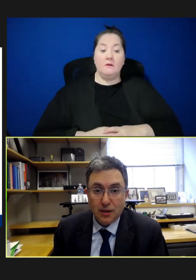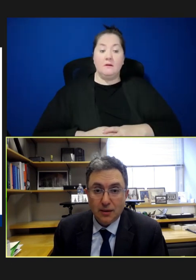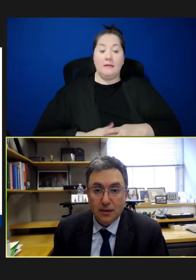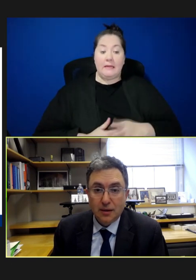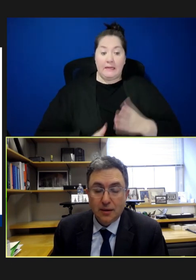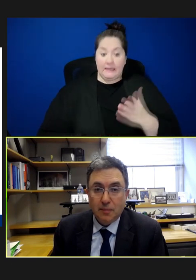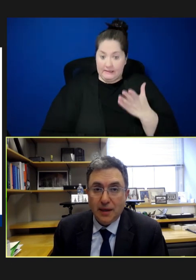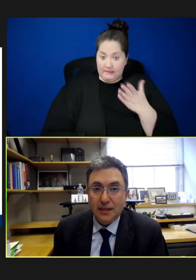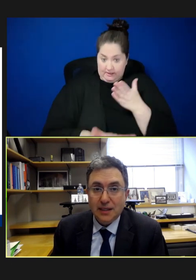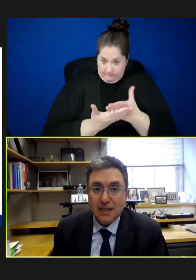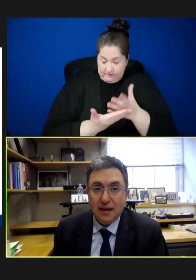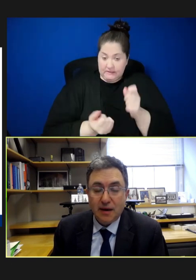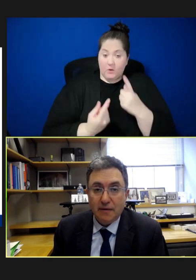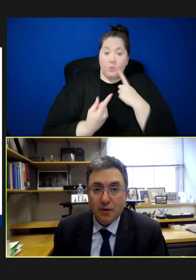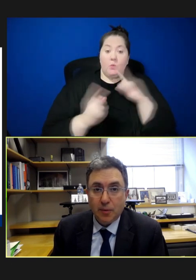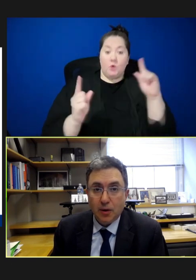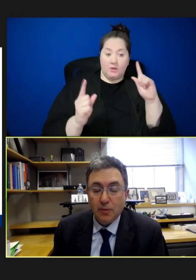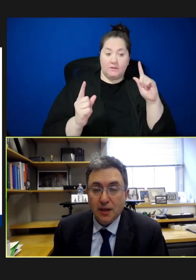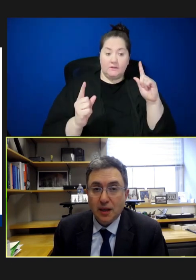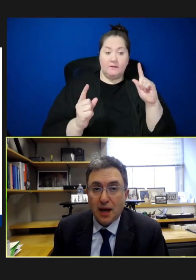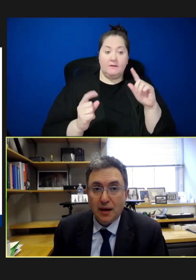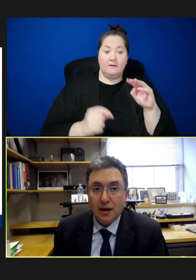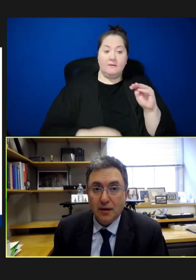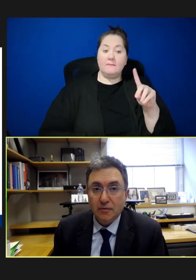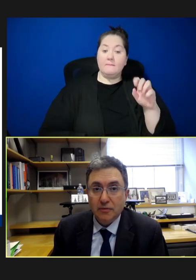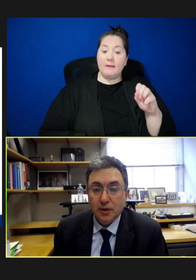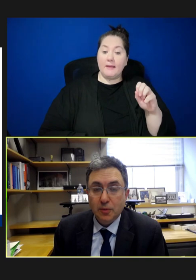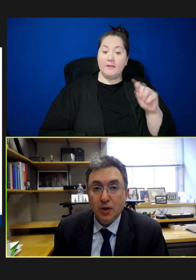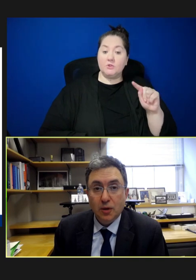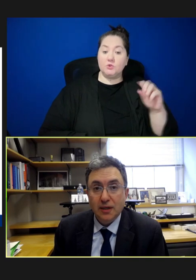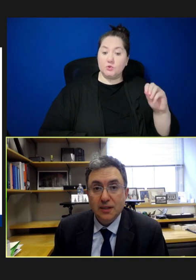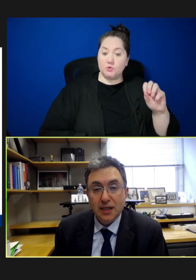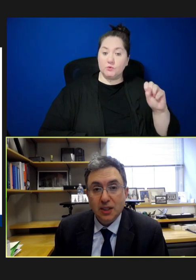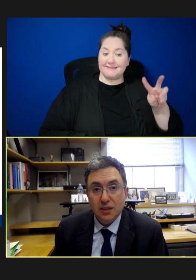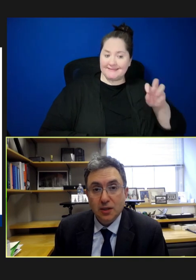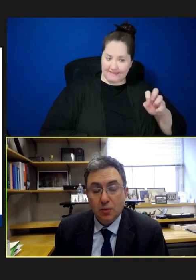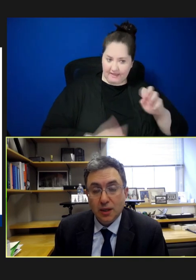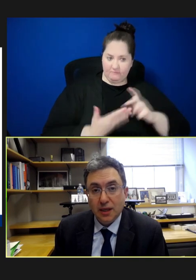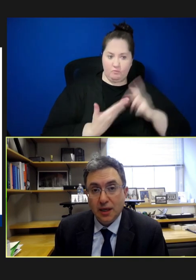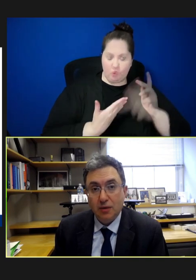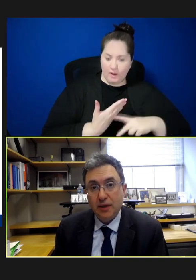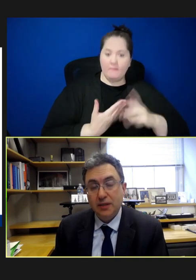the made-to-save effort partnered with a lot of community organizations and really increased